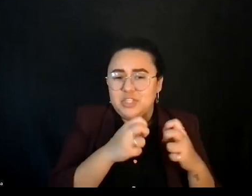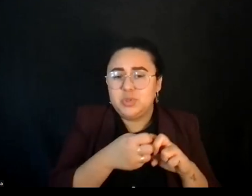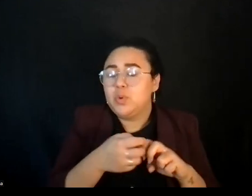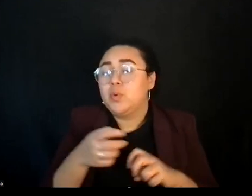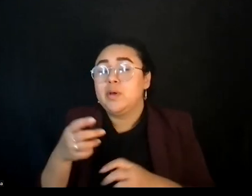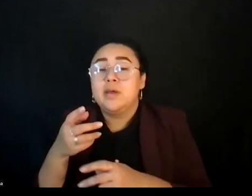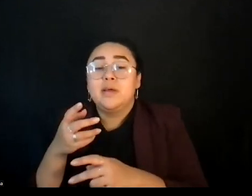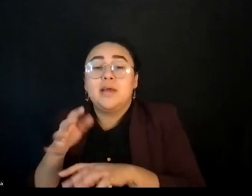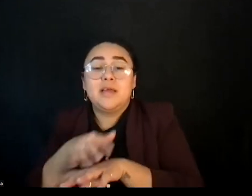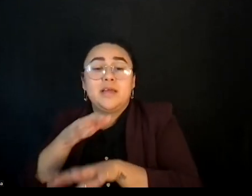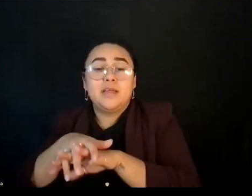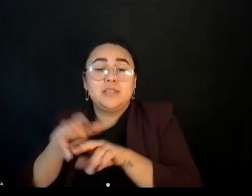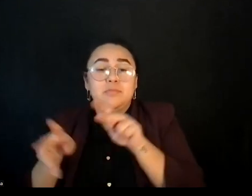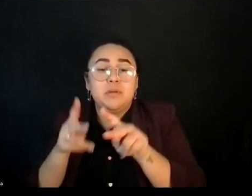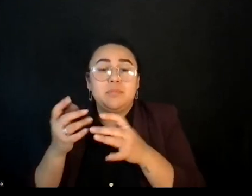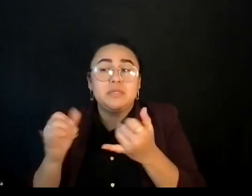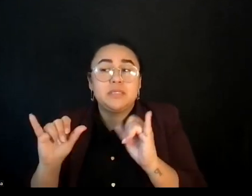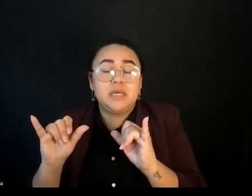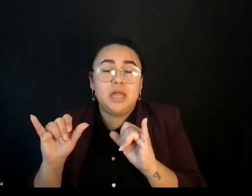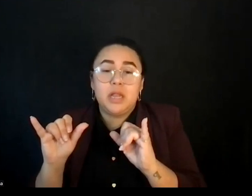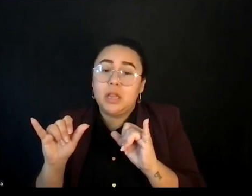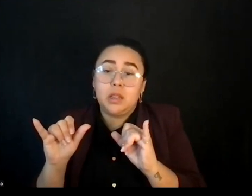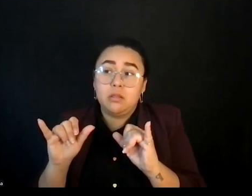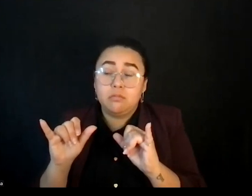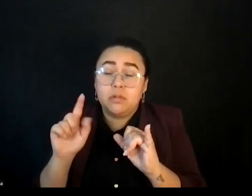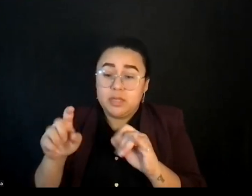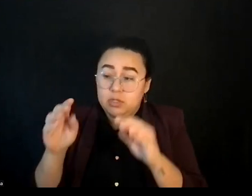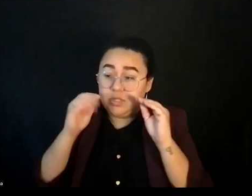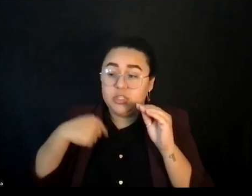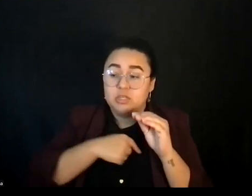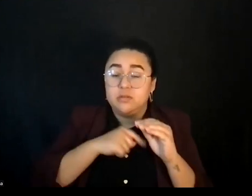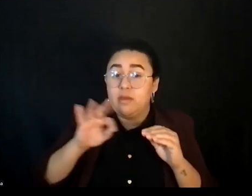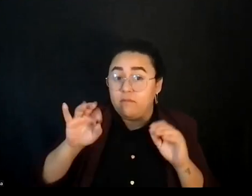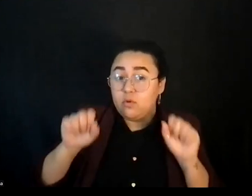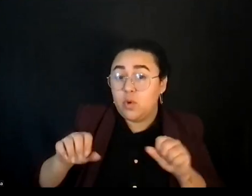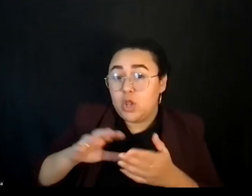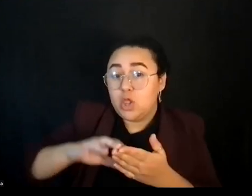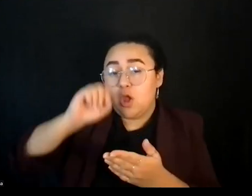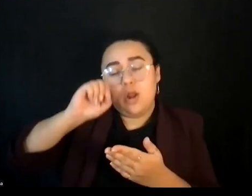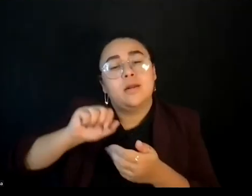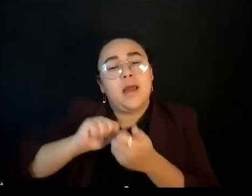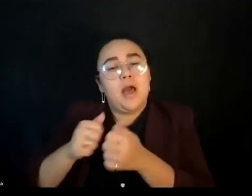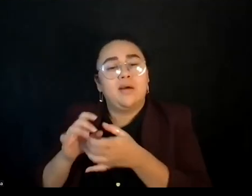us, if we'd only be willing to learn, is how to actually live in harmony with Earth.